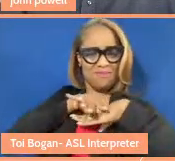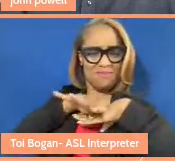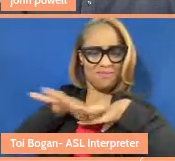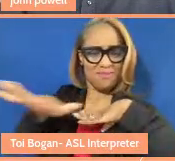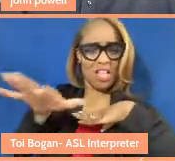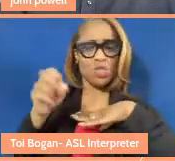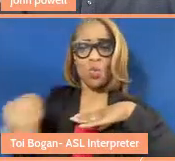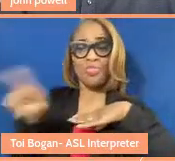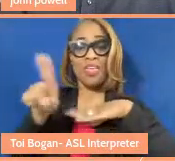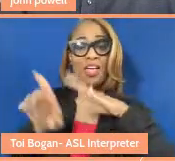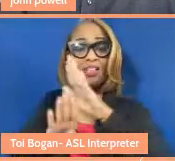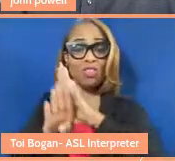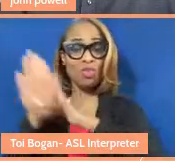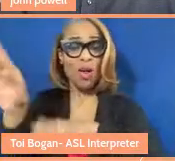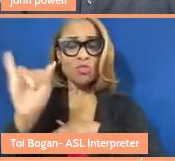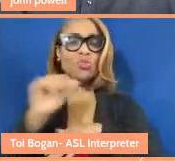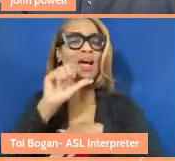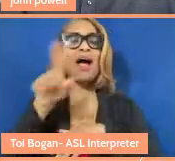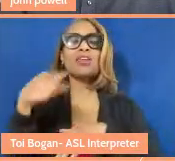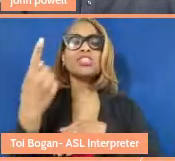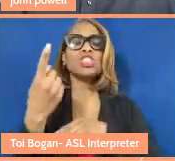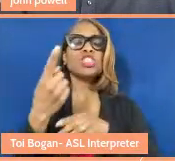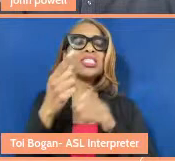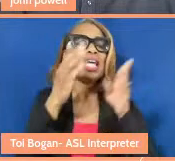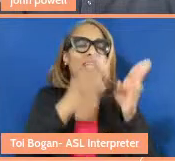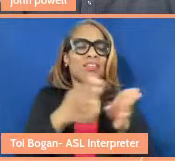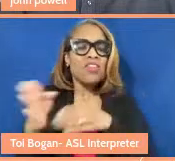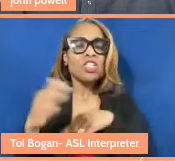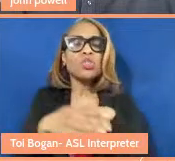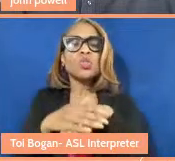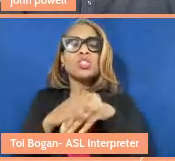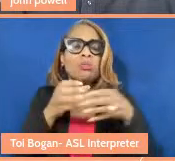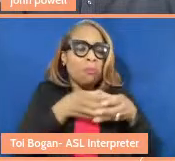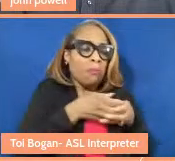not just as individuals, not just as a nuclear family, but as a community.